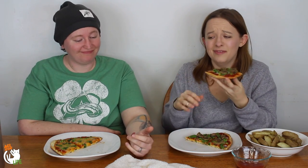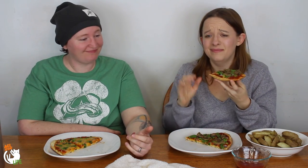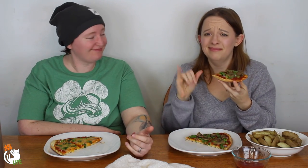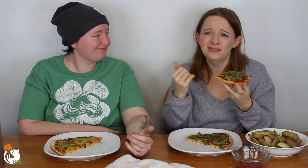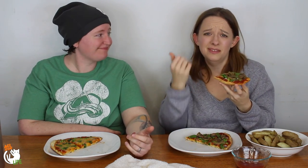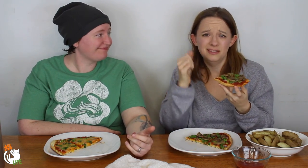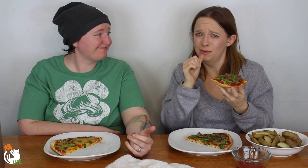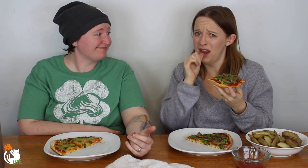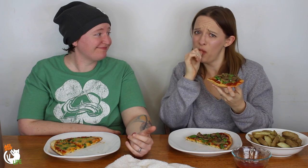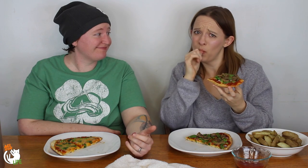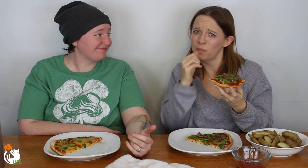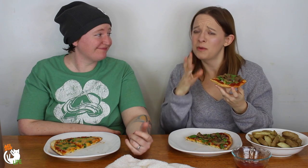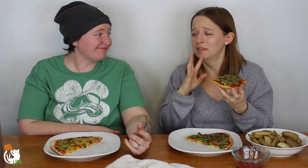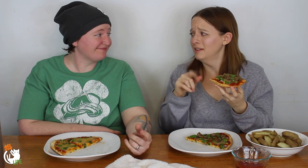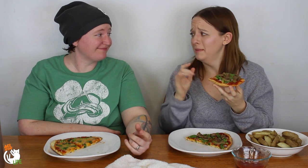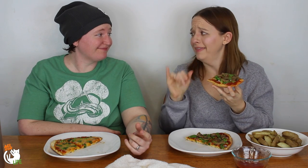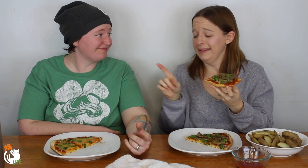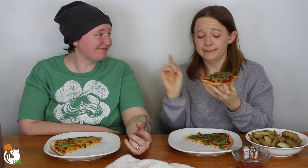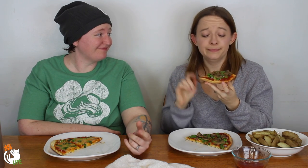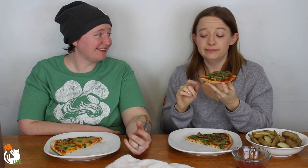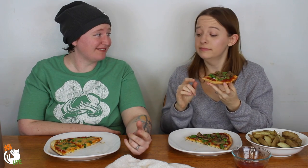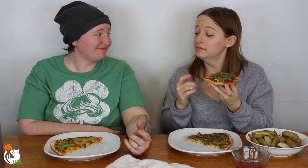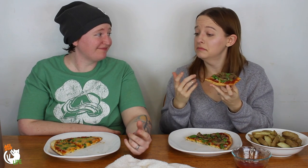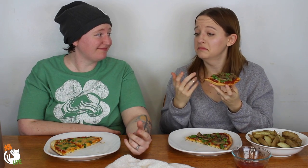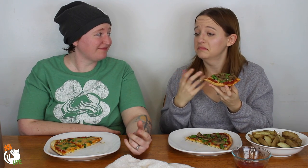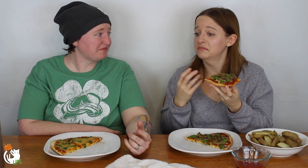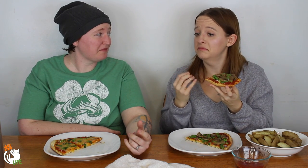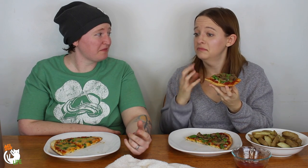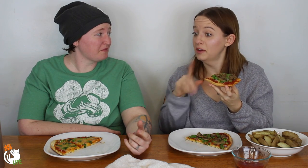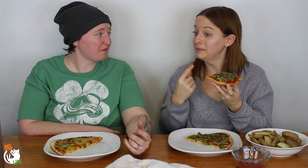Yeah - That's stupid. Talk about that.